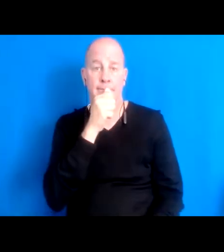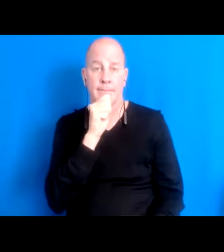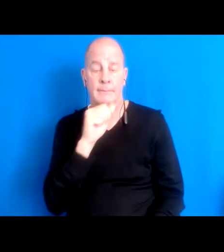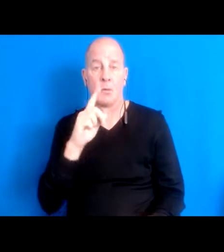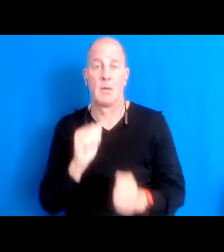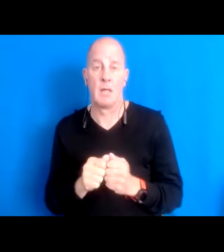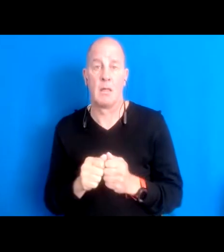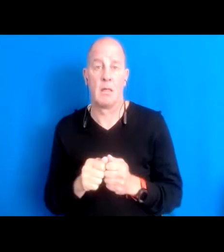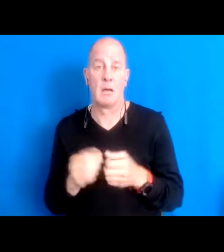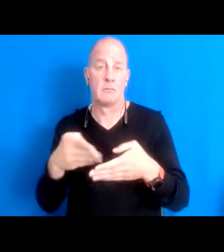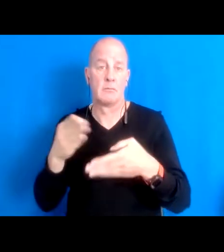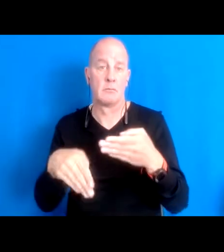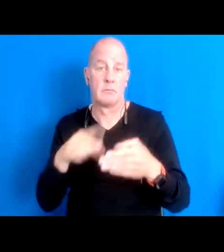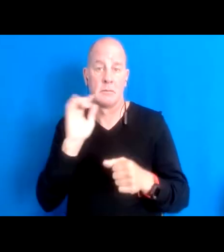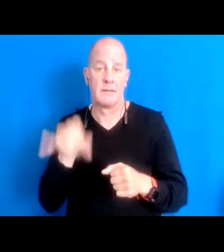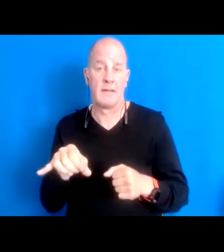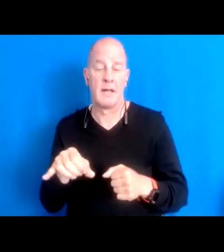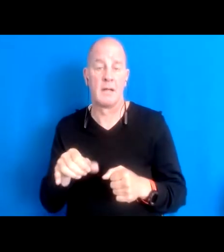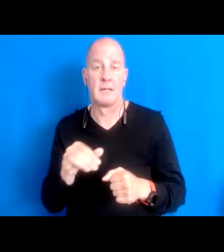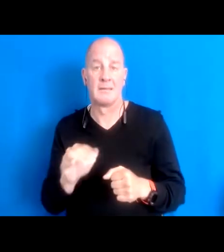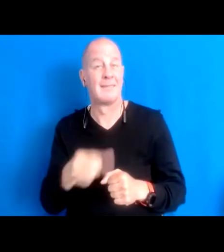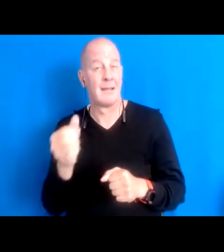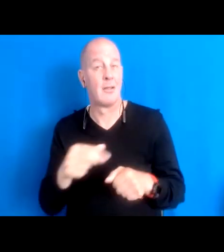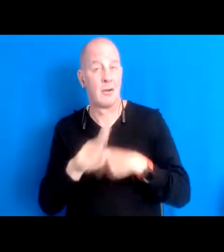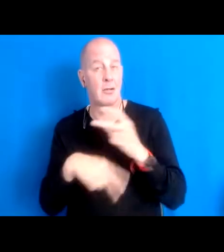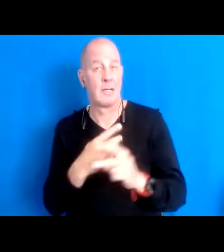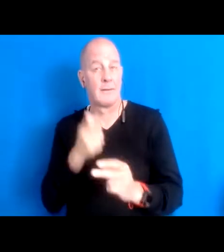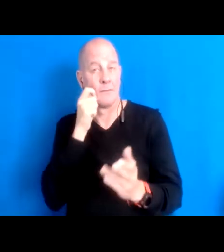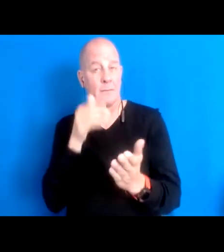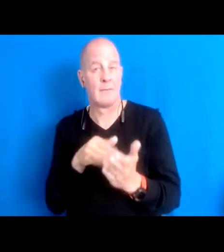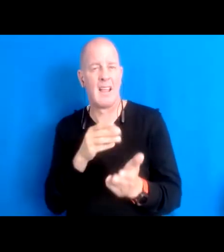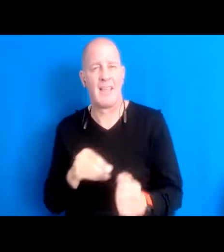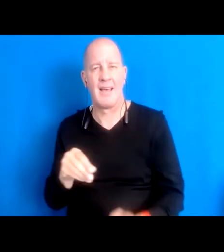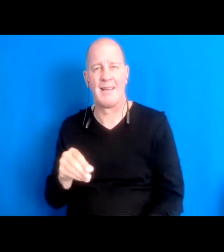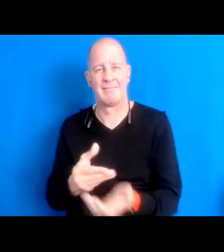and that arrogance in that racism and alienation, or the belief that people couldn't do that